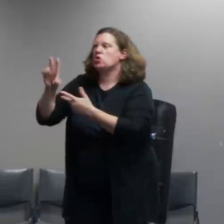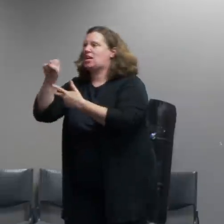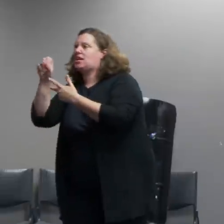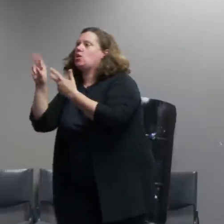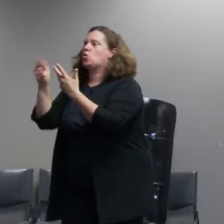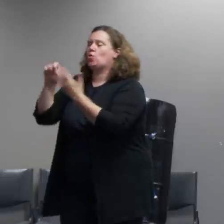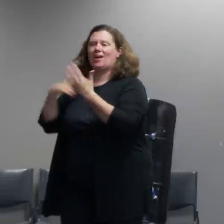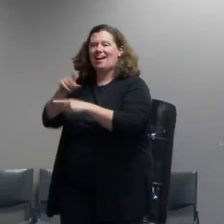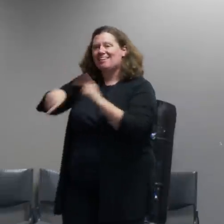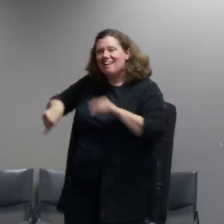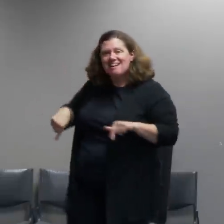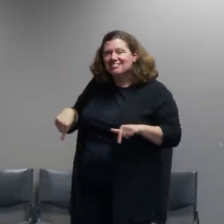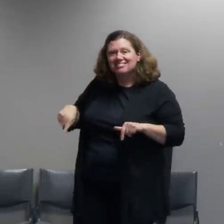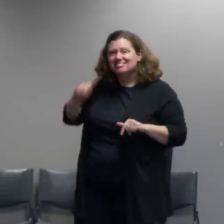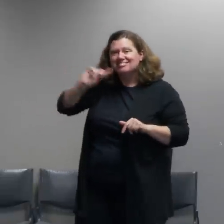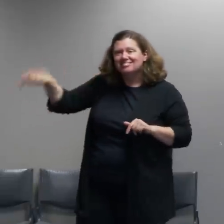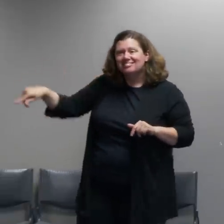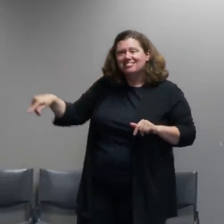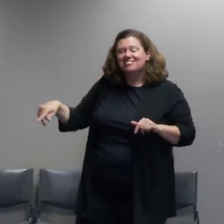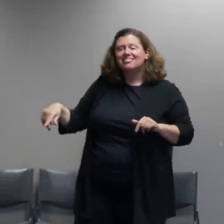probably give you much better answers about those things than i